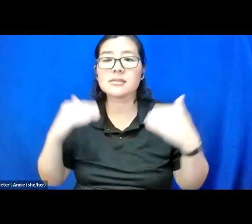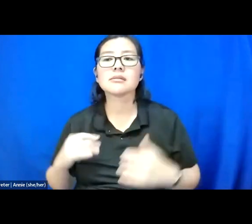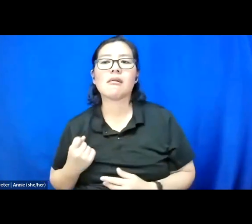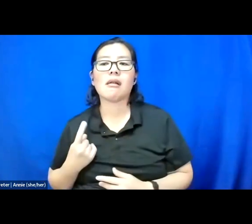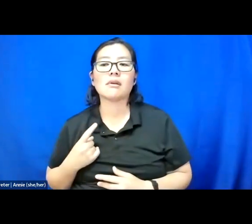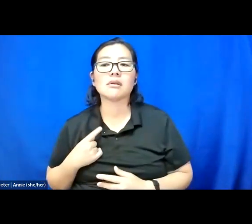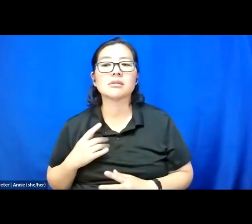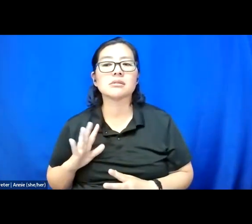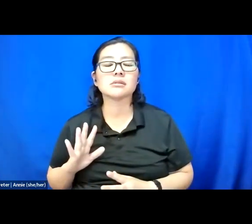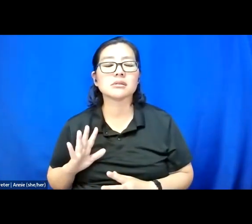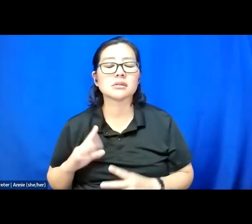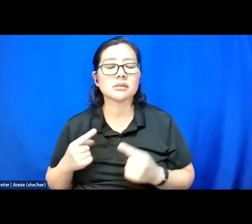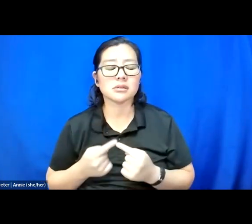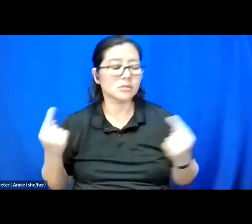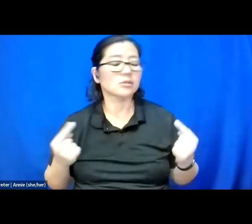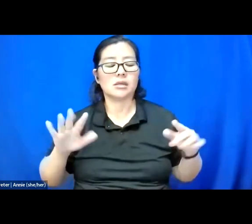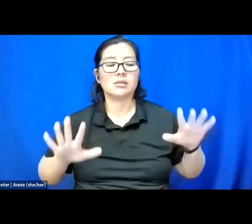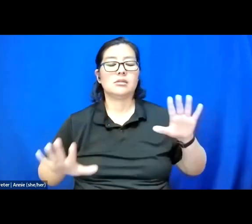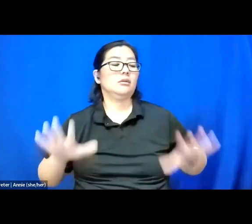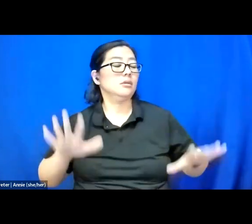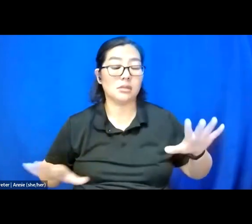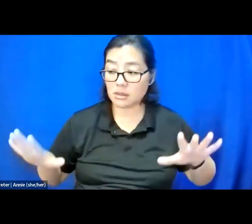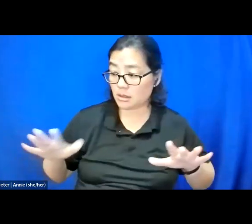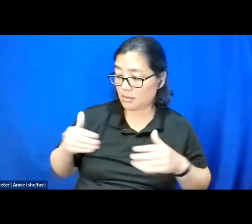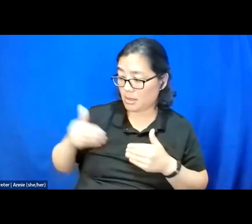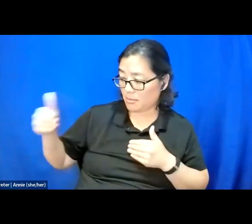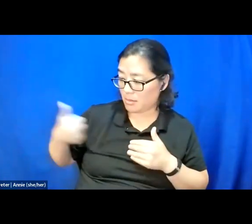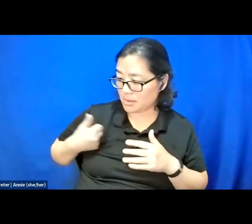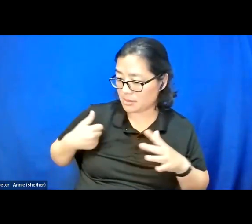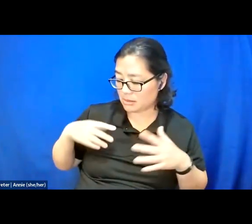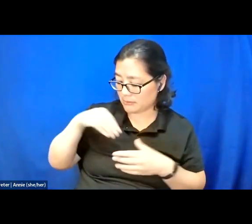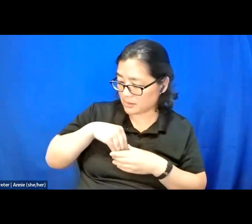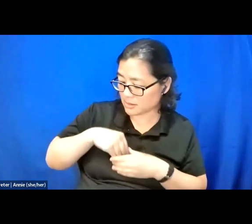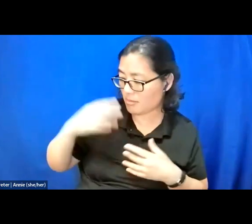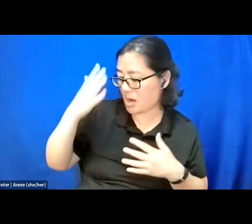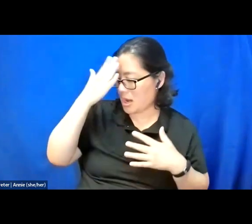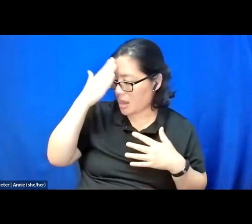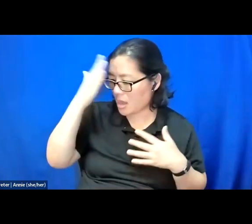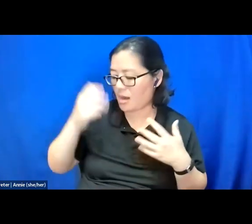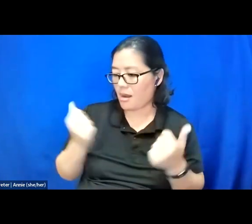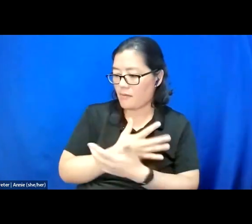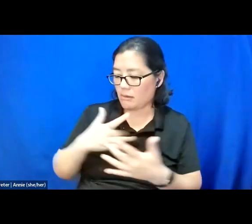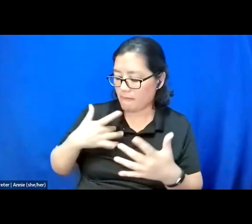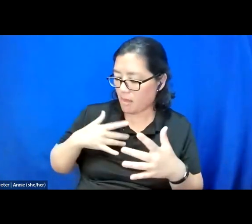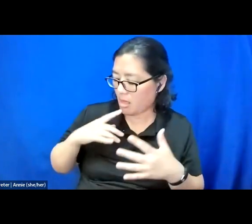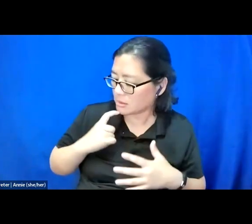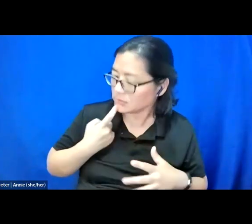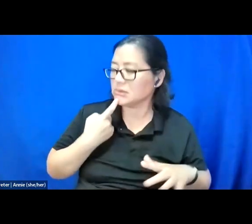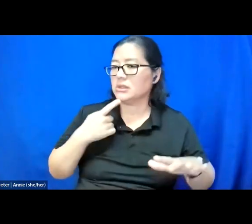Juxtaposed beside myself inside my head. Everything feels intense. I can't name it.